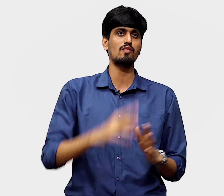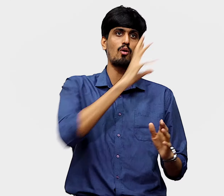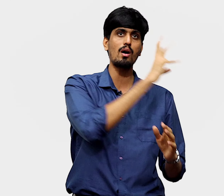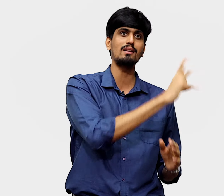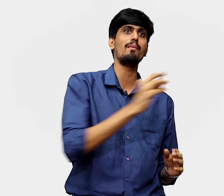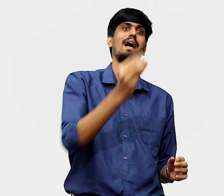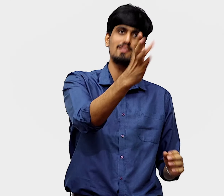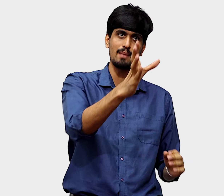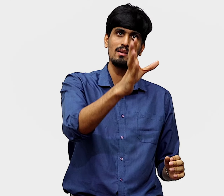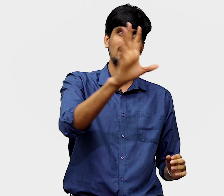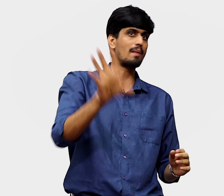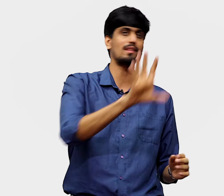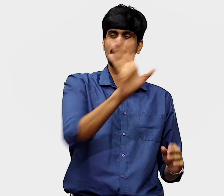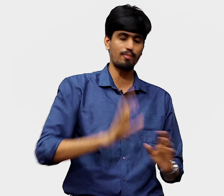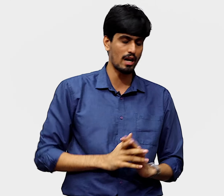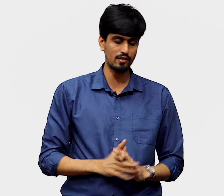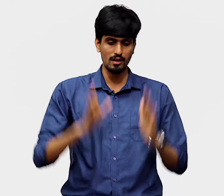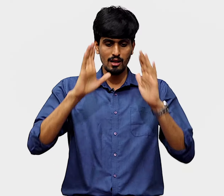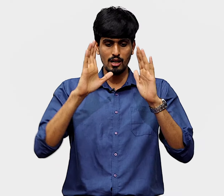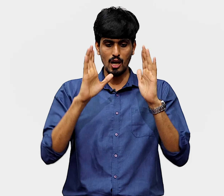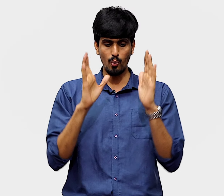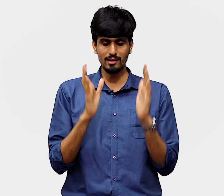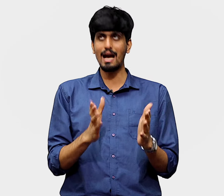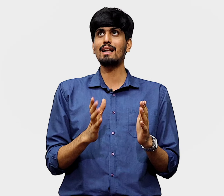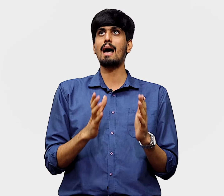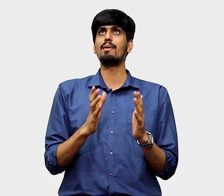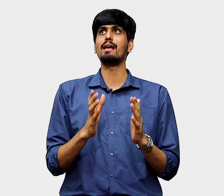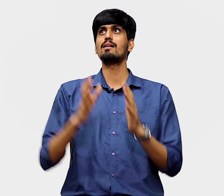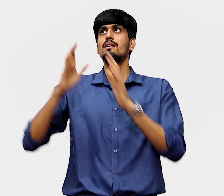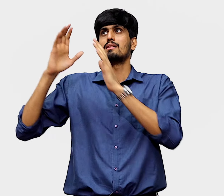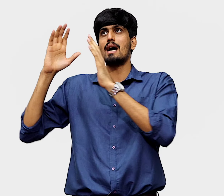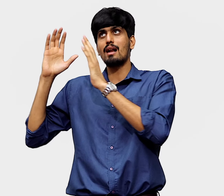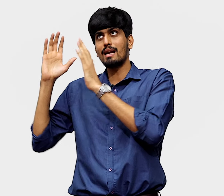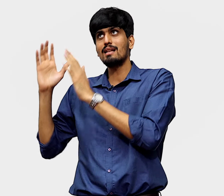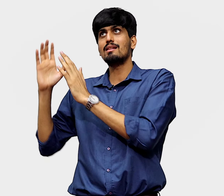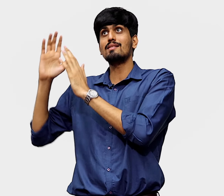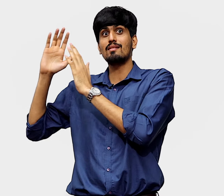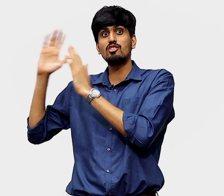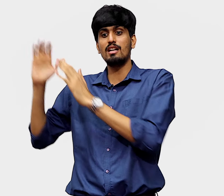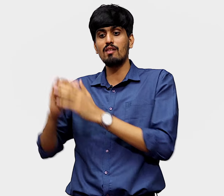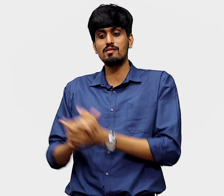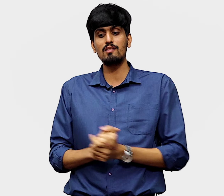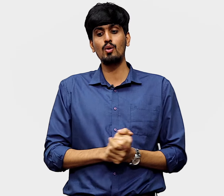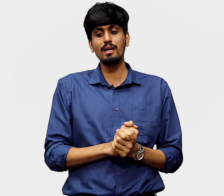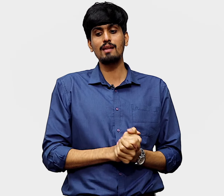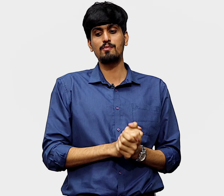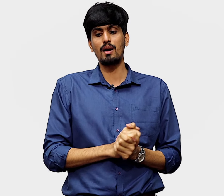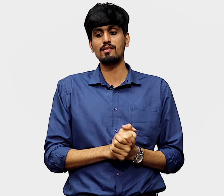from coconut they make ice cream, they make this kind of products. Now with that happening, there are again these rich investors looking at these products